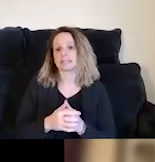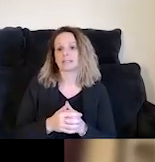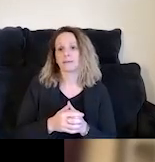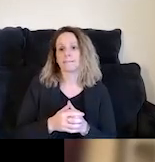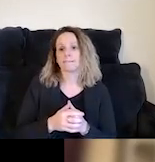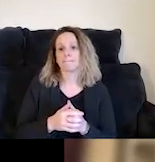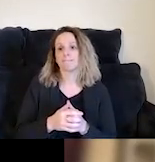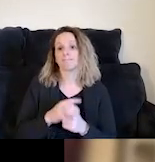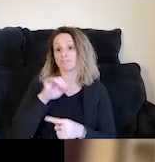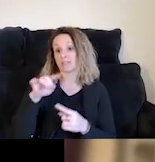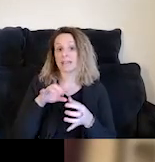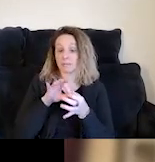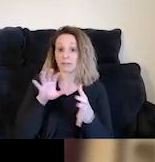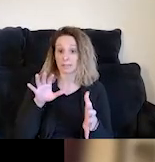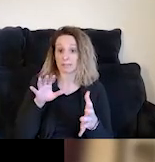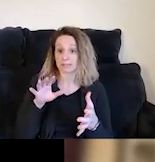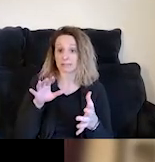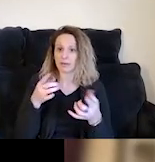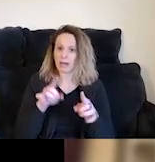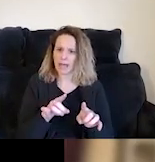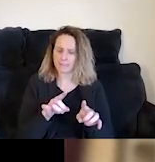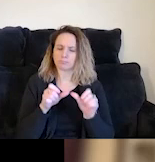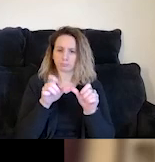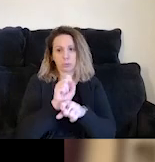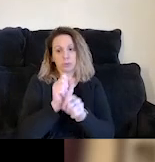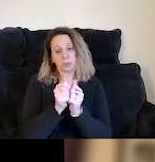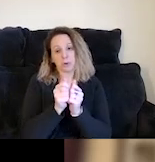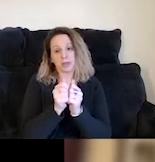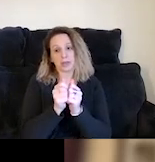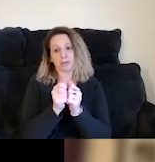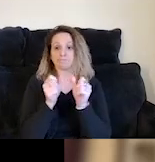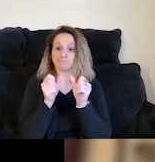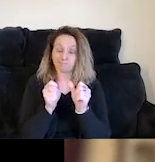Once they're released, we then continue working with them in an ongoing capacity.